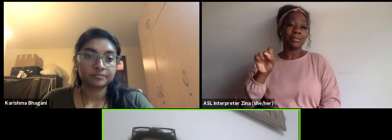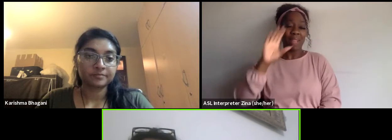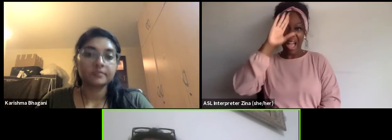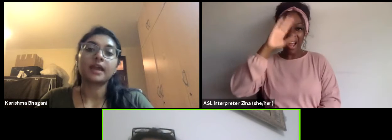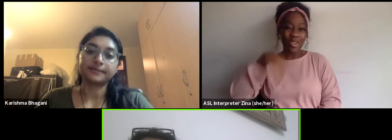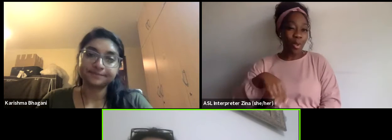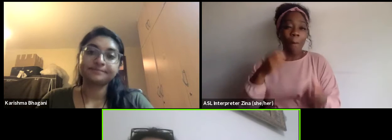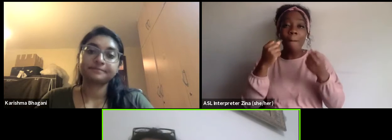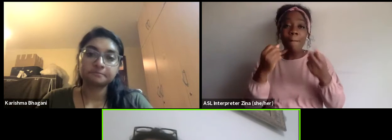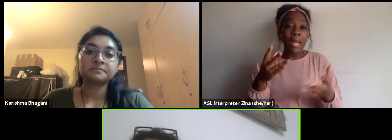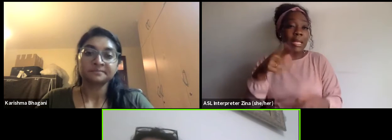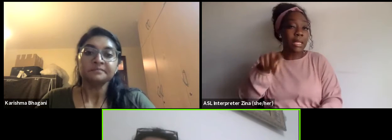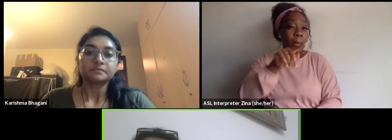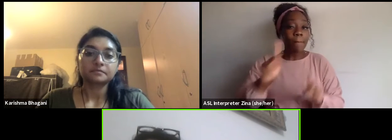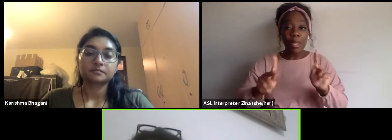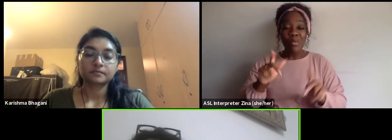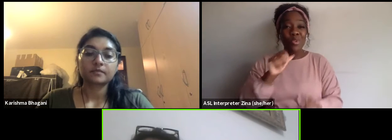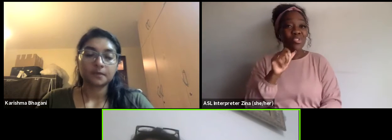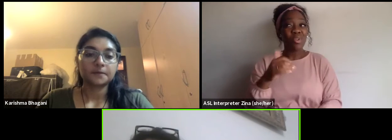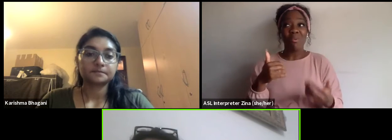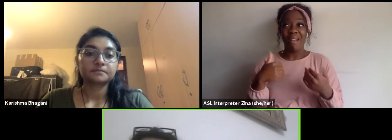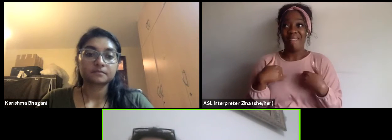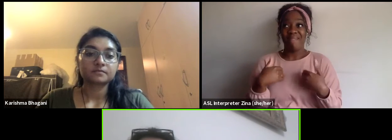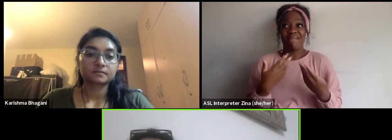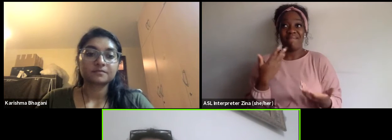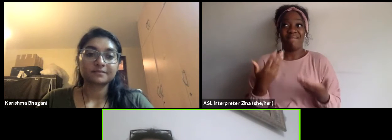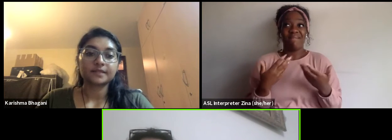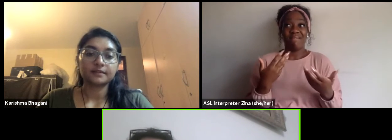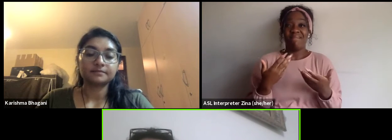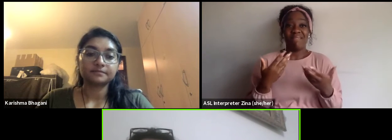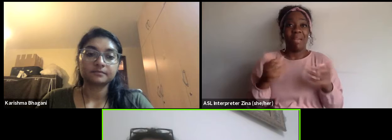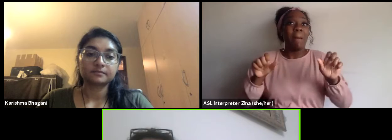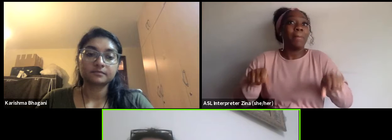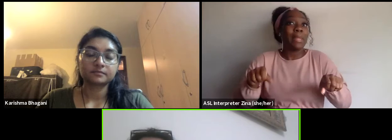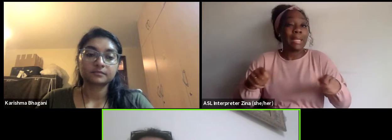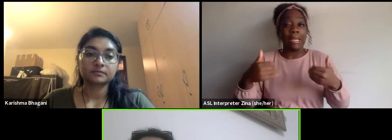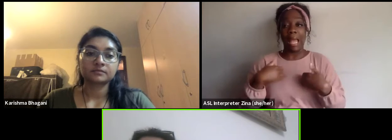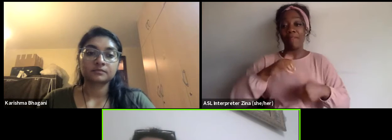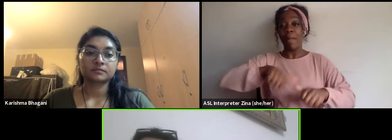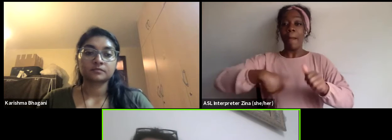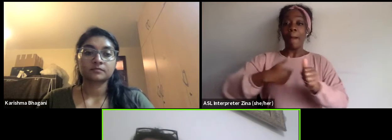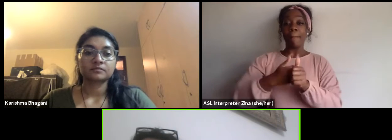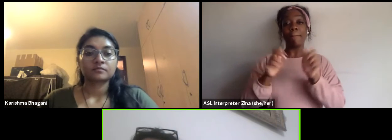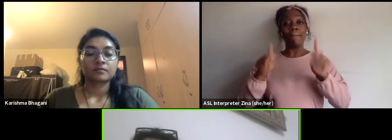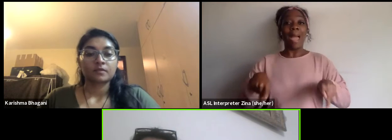of not having a backup plan. So I would advise having a backup plan